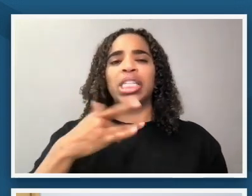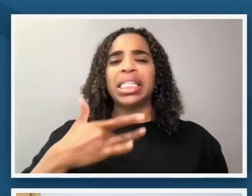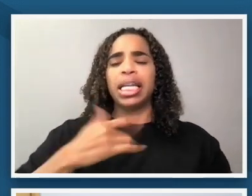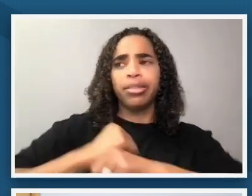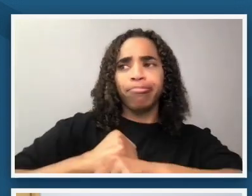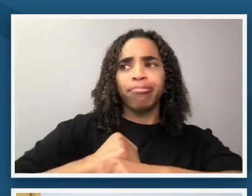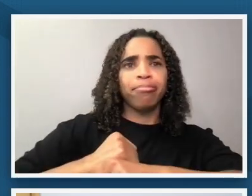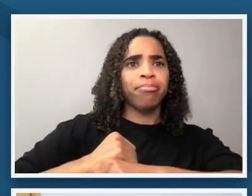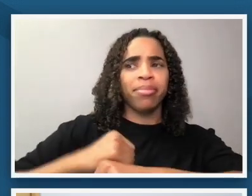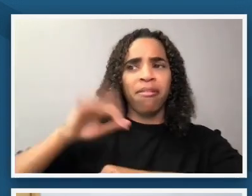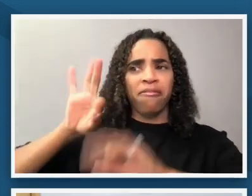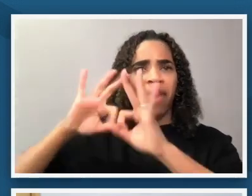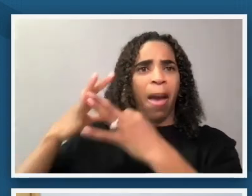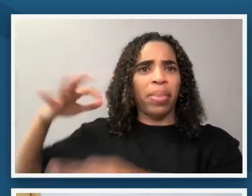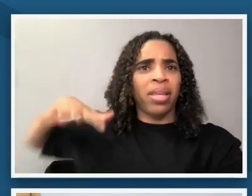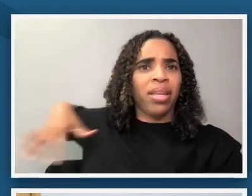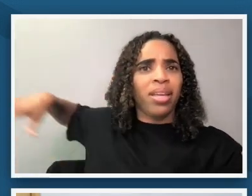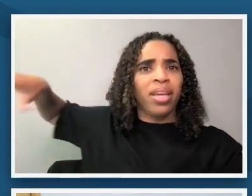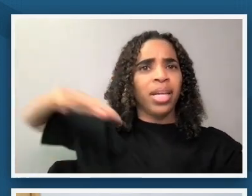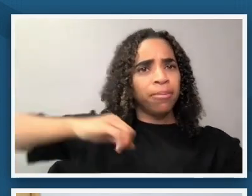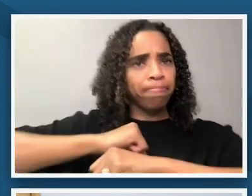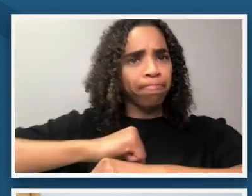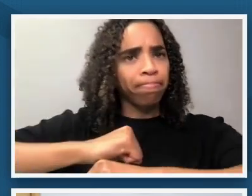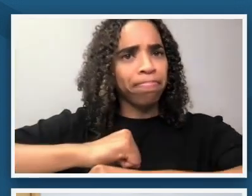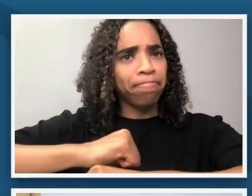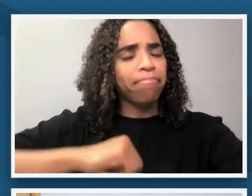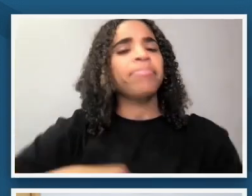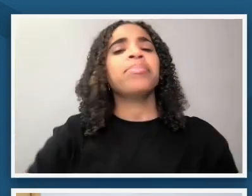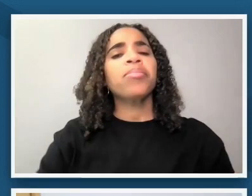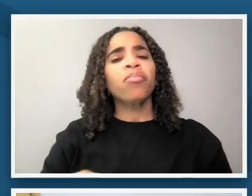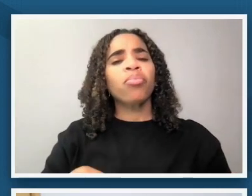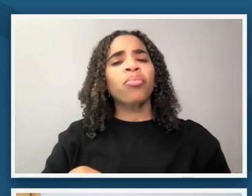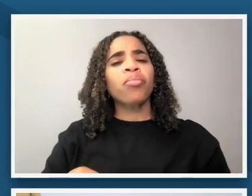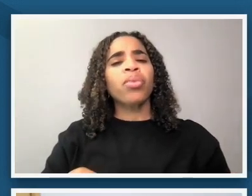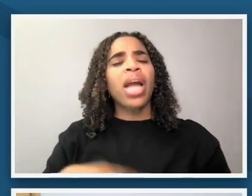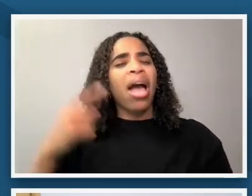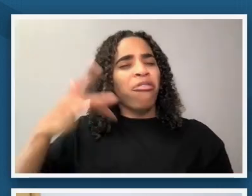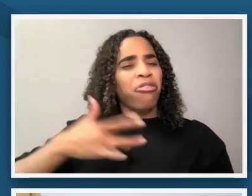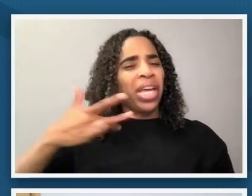i see those really important